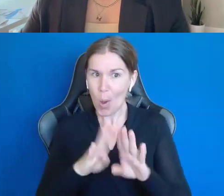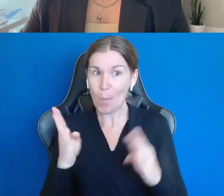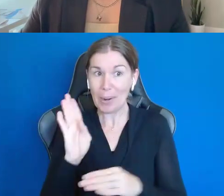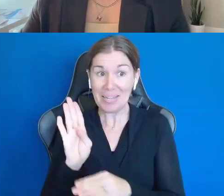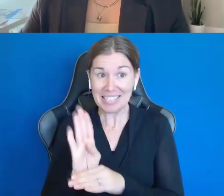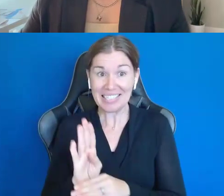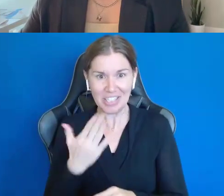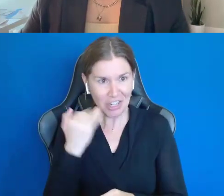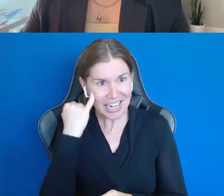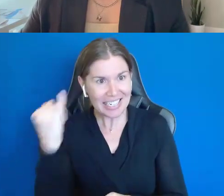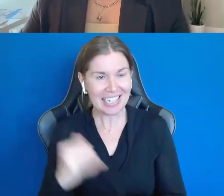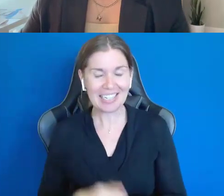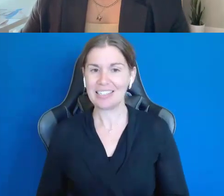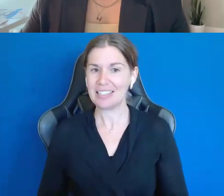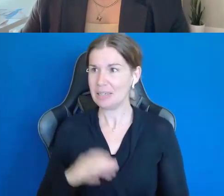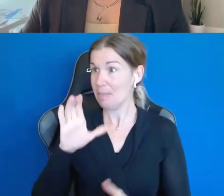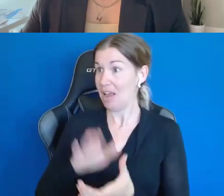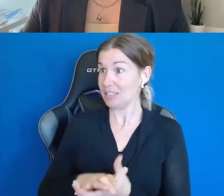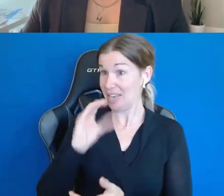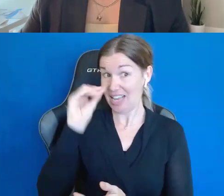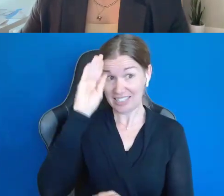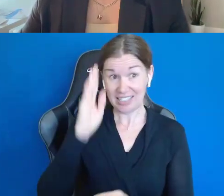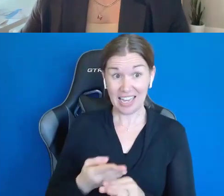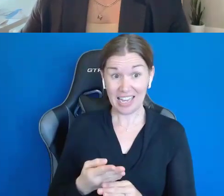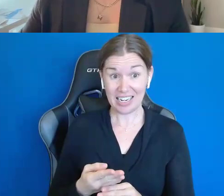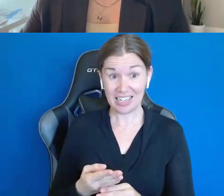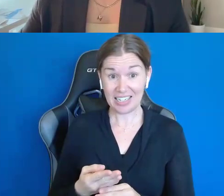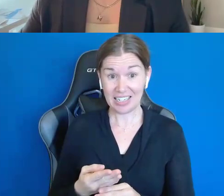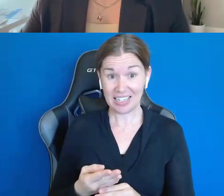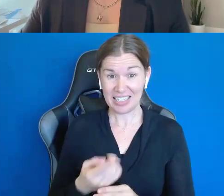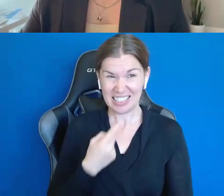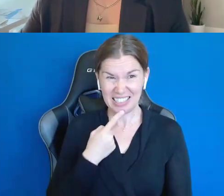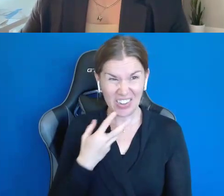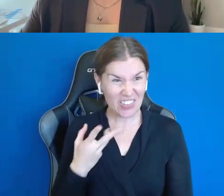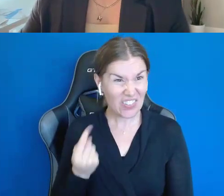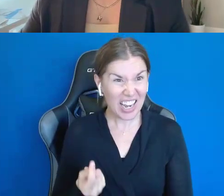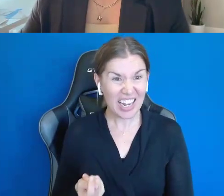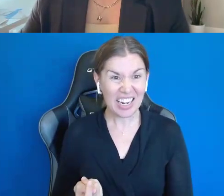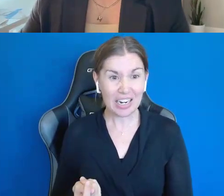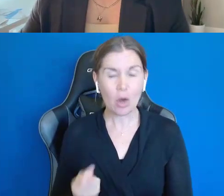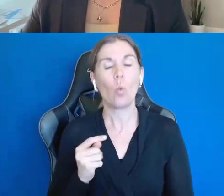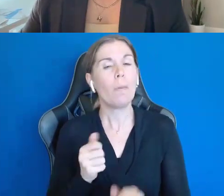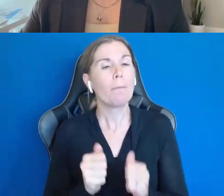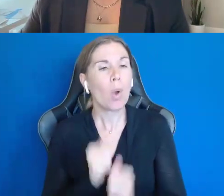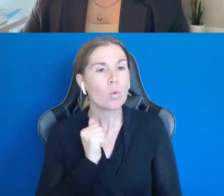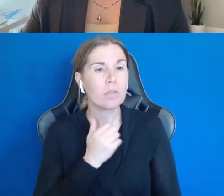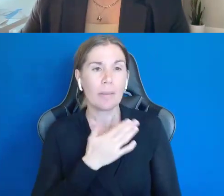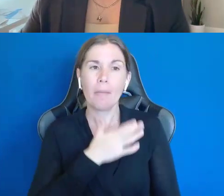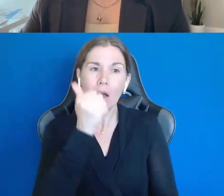And my husband and son went >> MICHAEL COYNE: Mainly Zach. "What?" >> MICHAEL COYNE: Mainly, my brother was >> SHEILA COYNE: Because we didn't own a business.